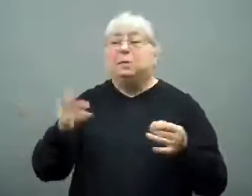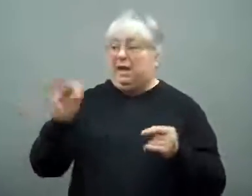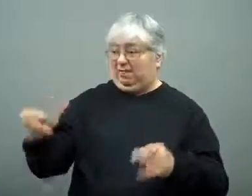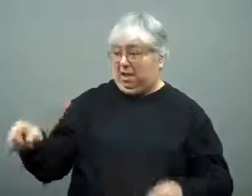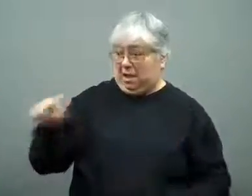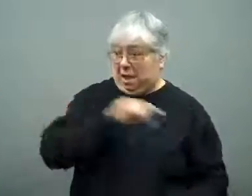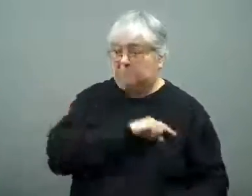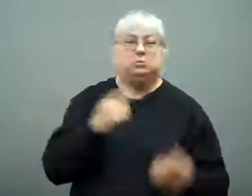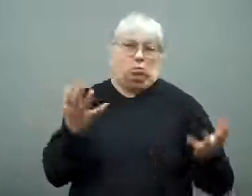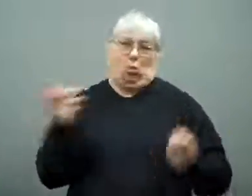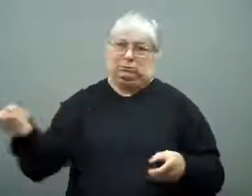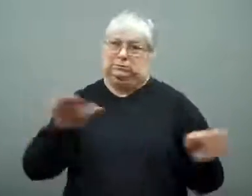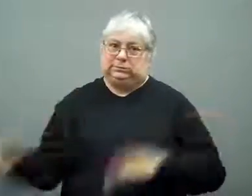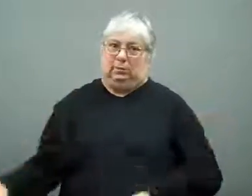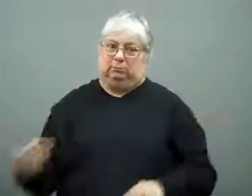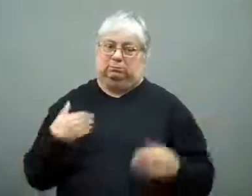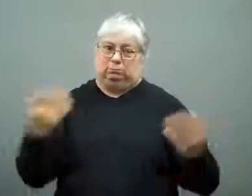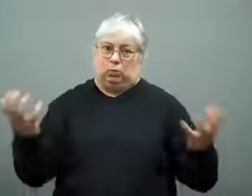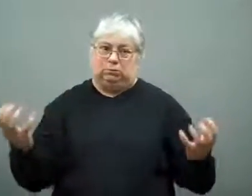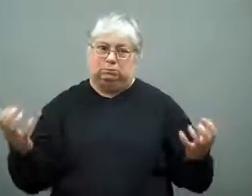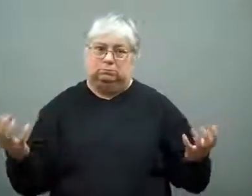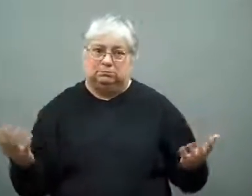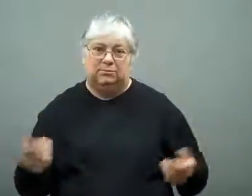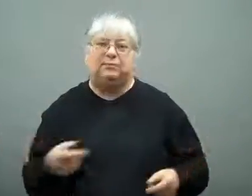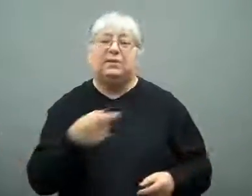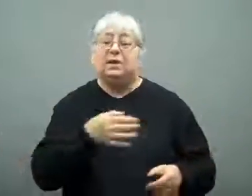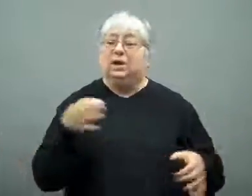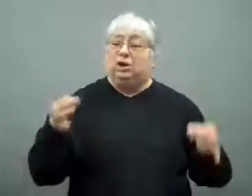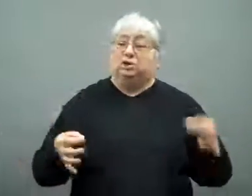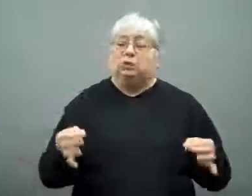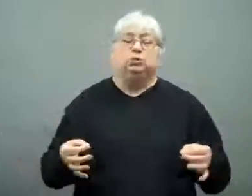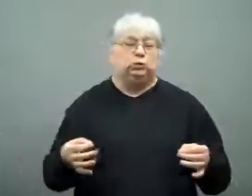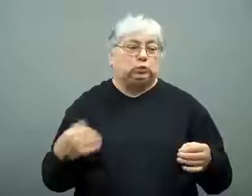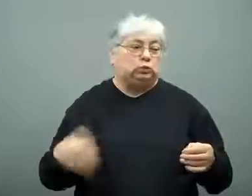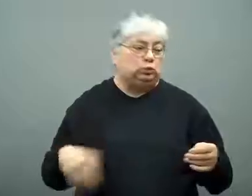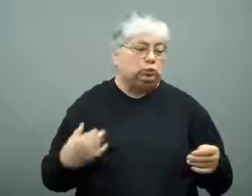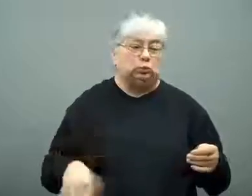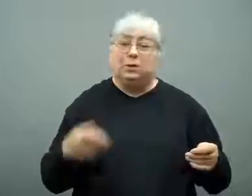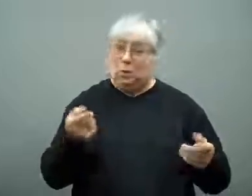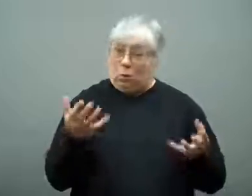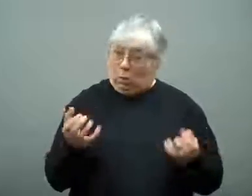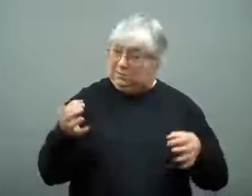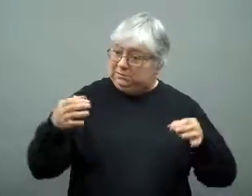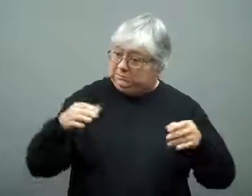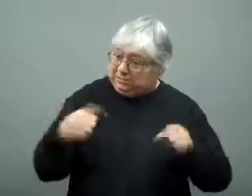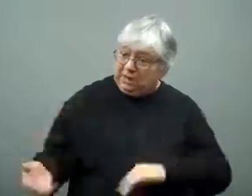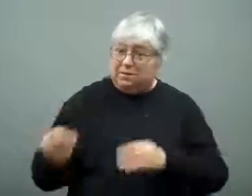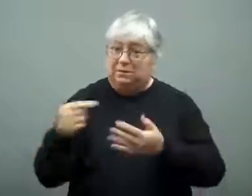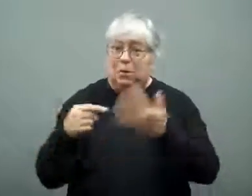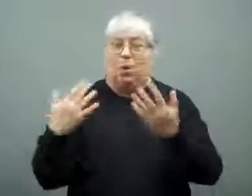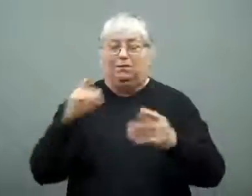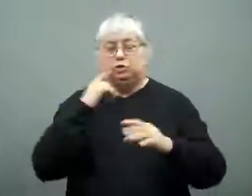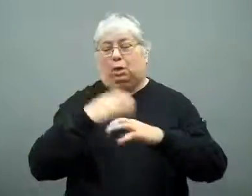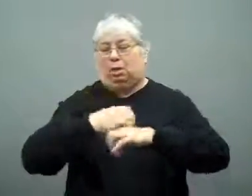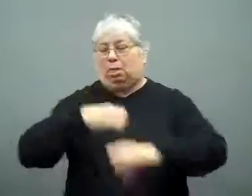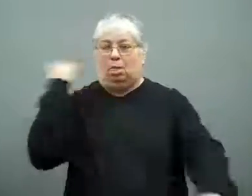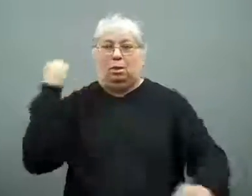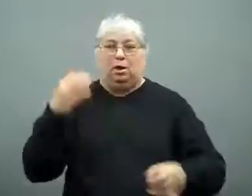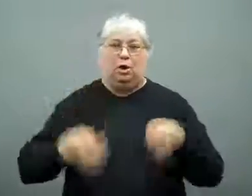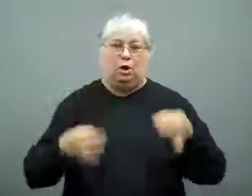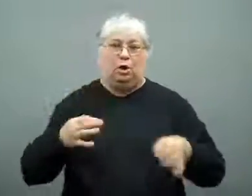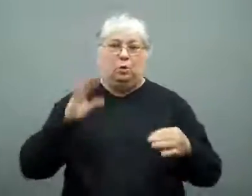and if he is found guilty, they wanted the death penalty for him.